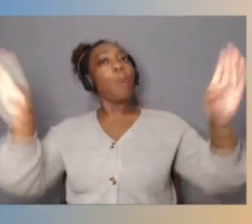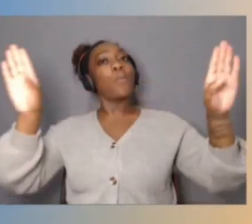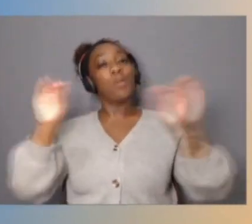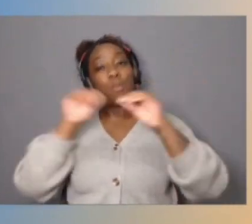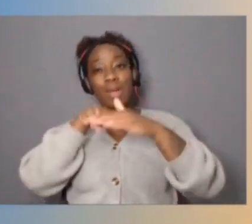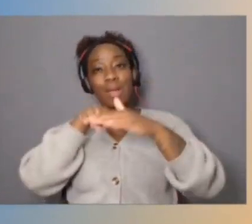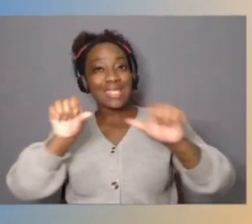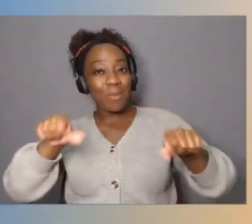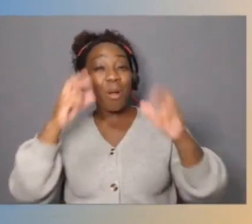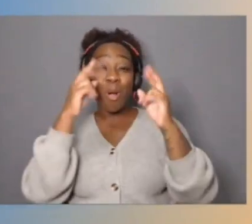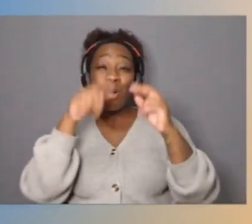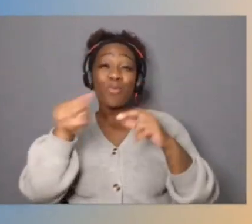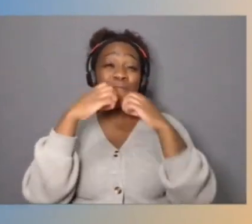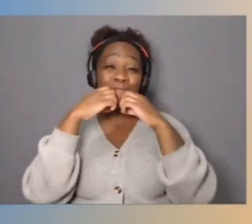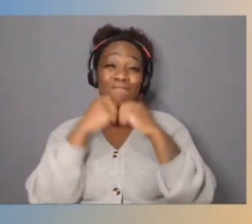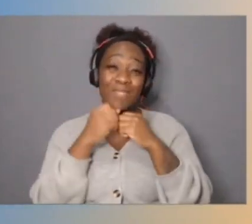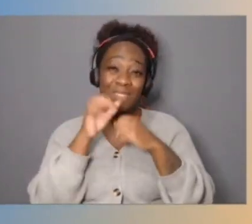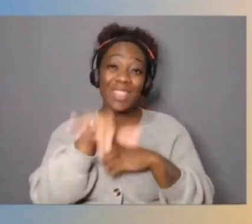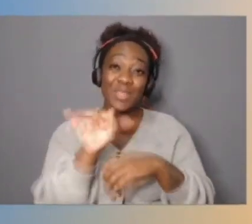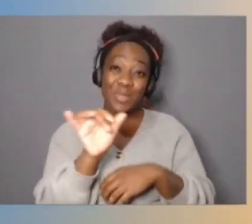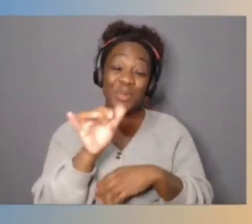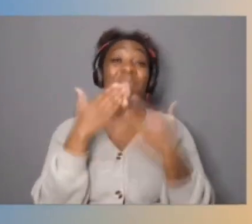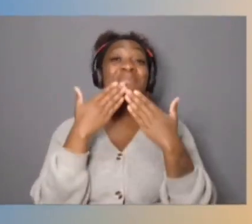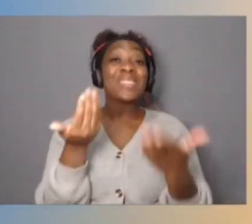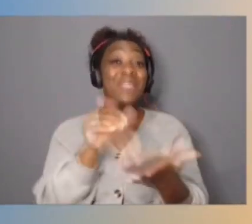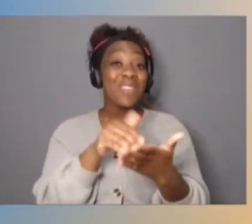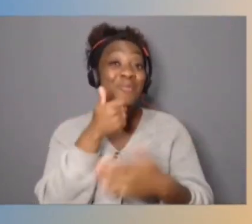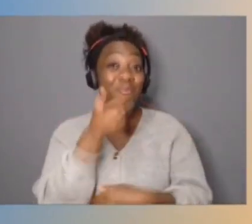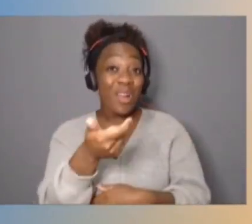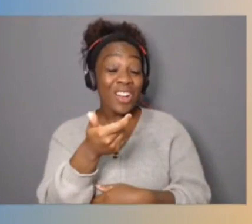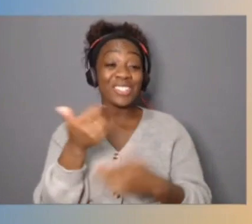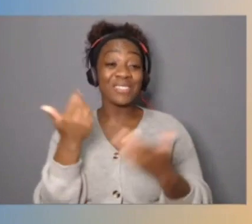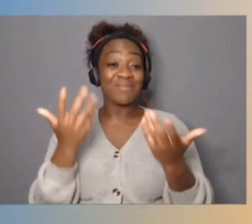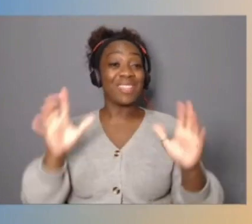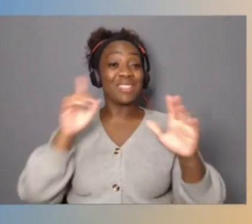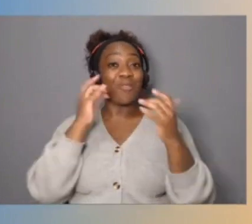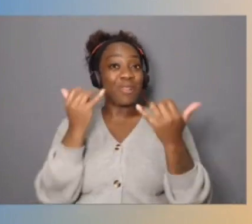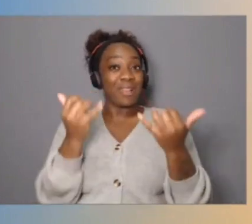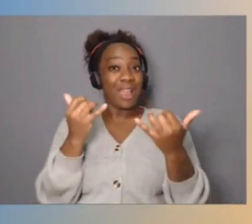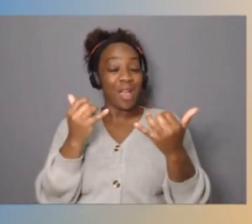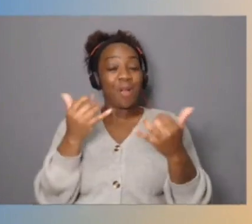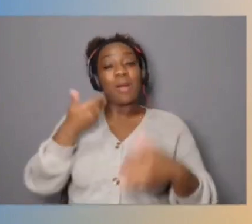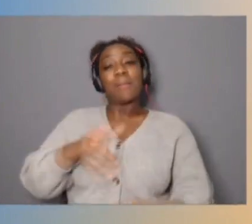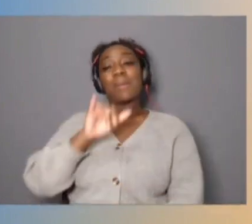Thanks again for watching and that's all I've got for now. I'm Jeff Barr. We'll see you again sometime soon.